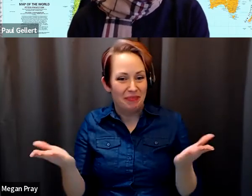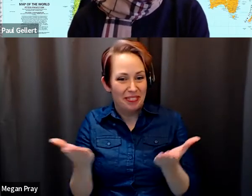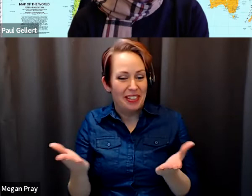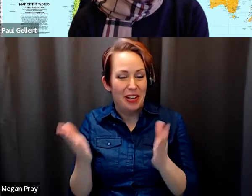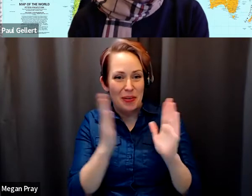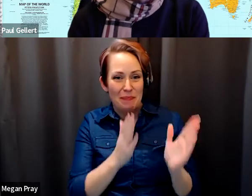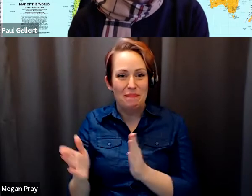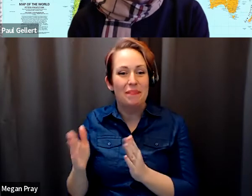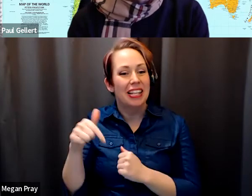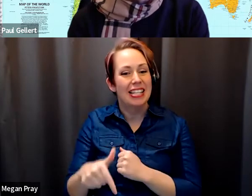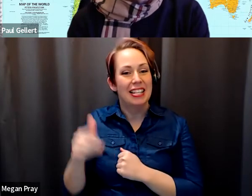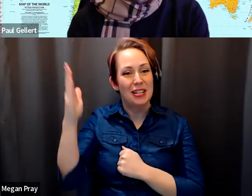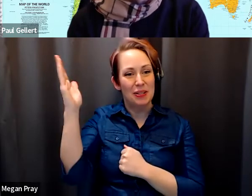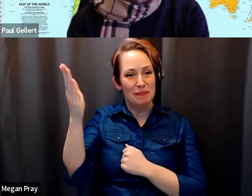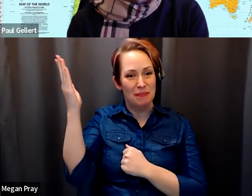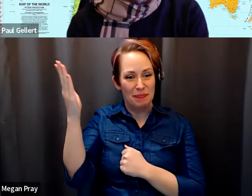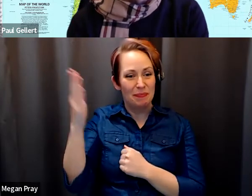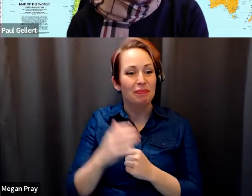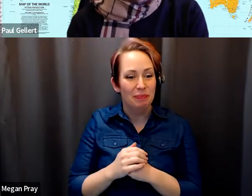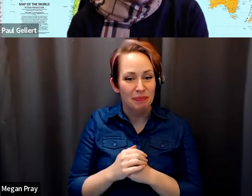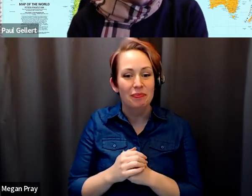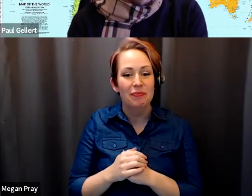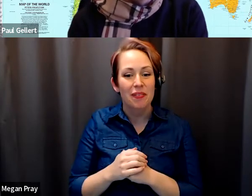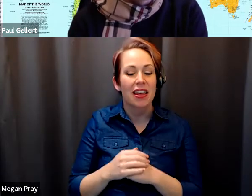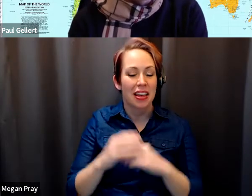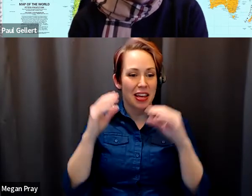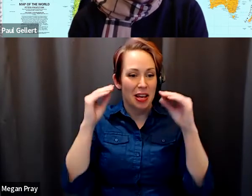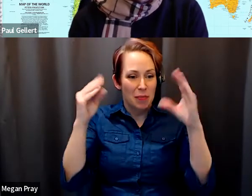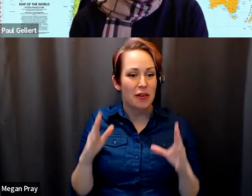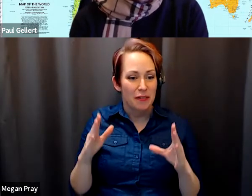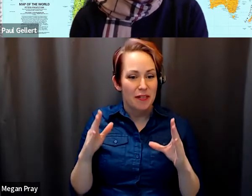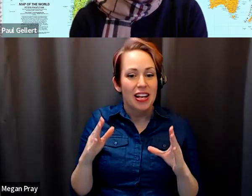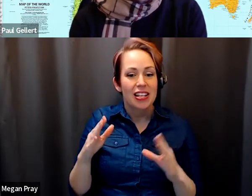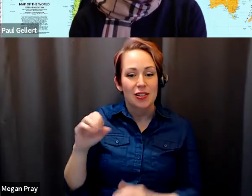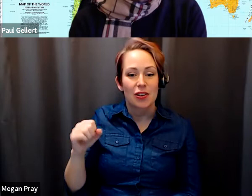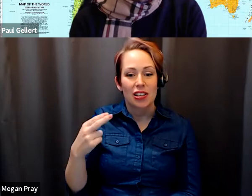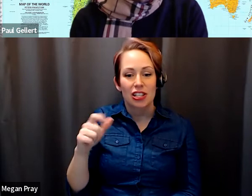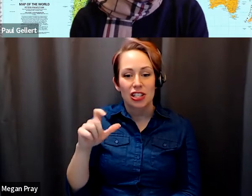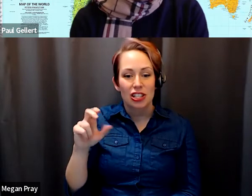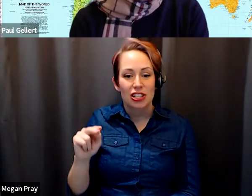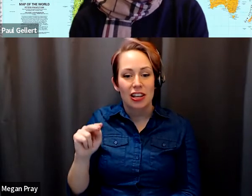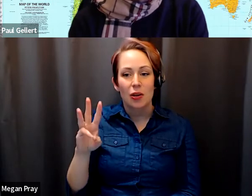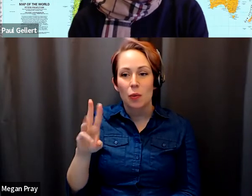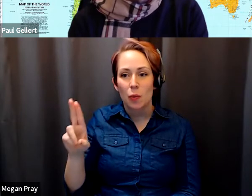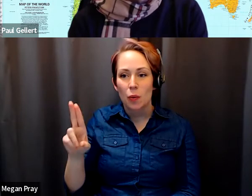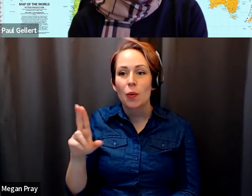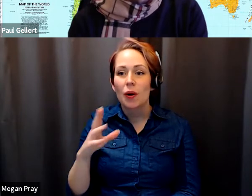Paul Gellert: predatory olson and fester Shell and blue in the partner of History also Alex moulton who's a.